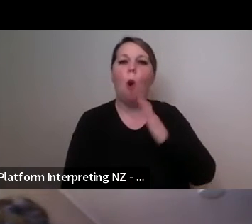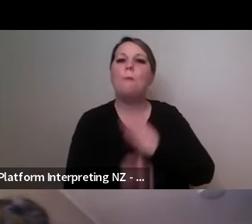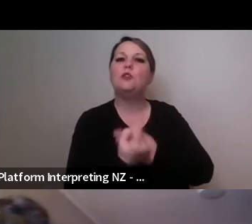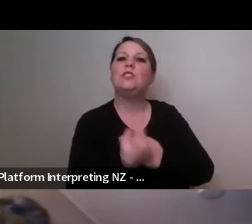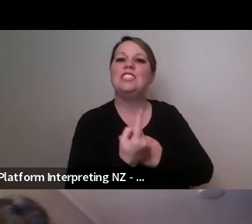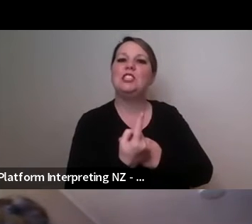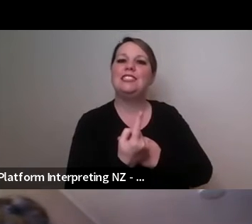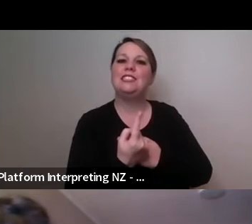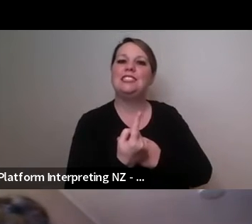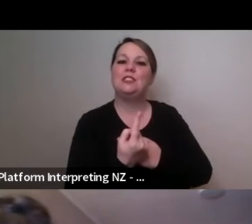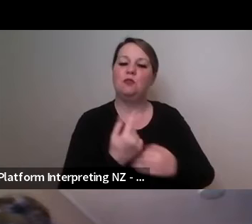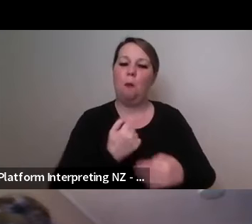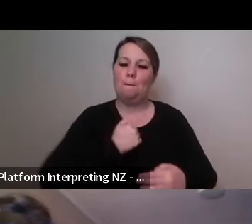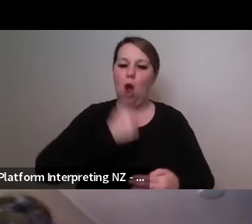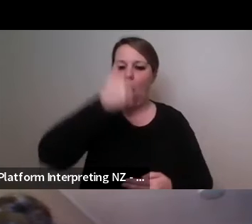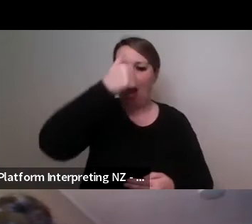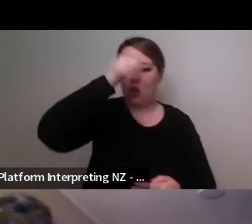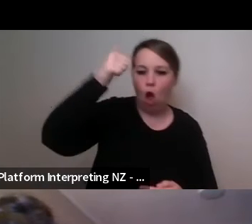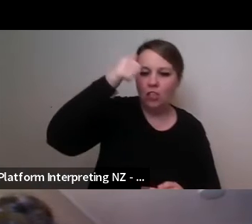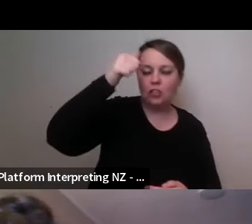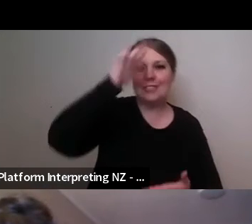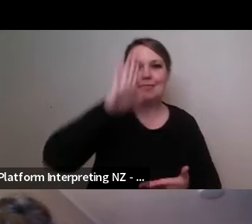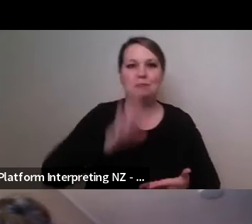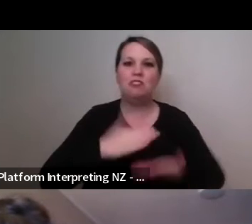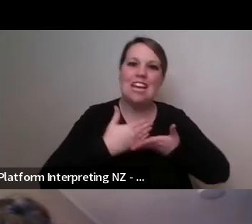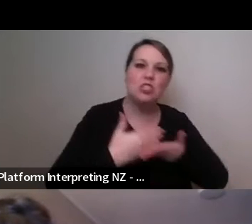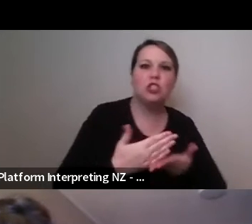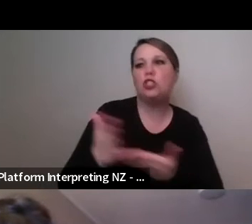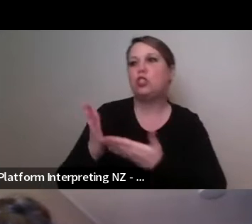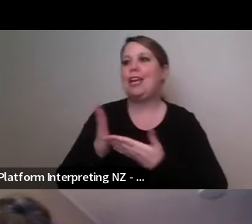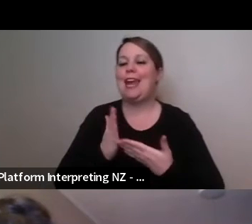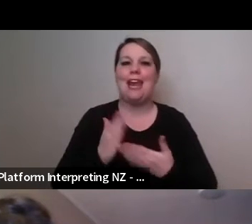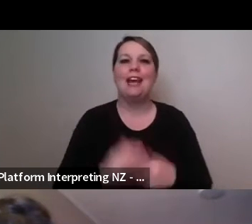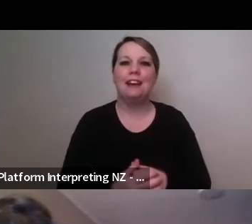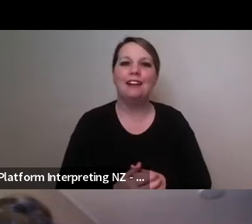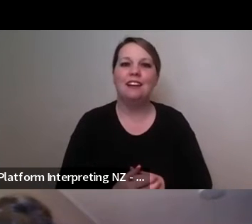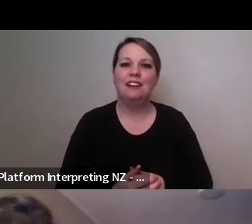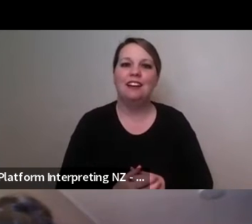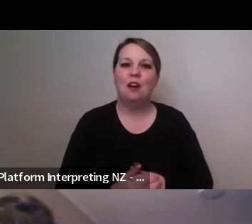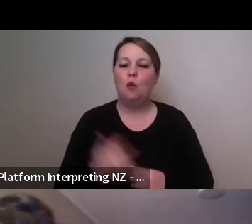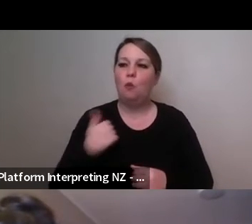that I've had and the practice that I've developed as a as a maker and and work inclusively